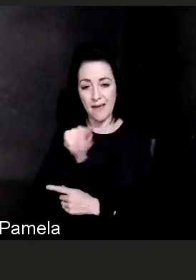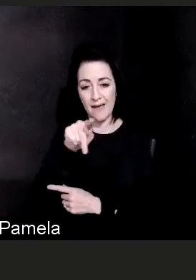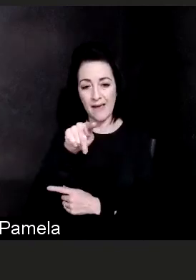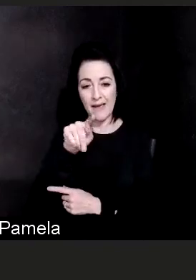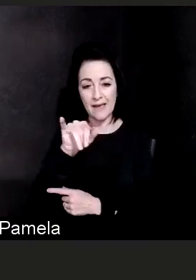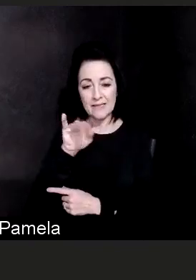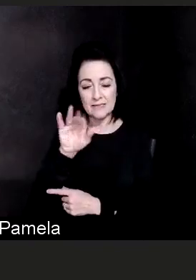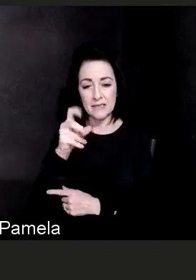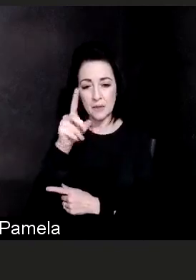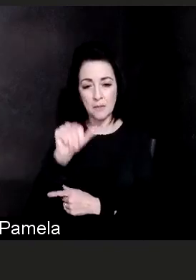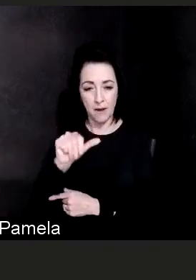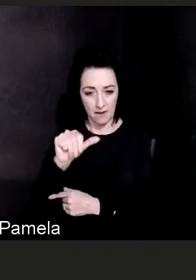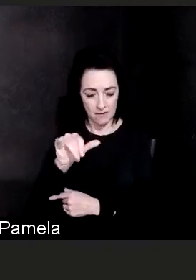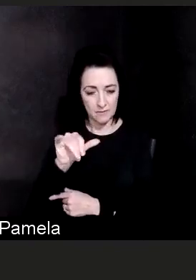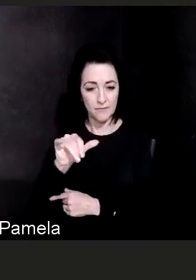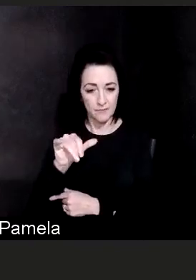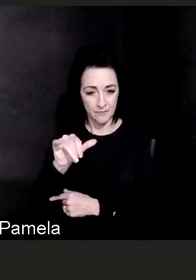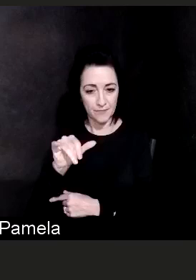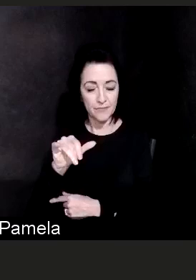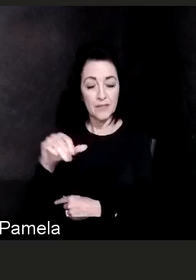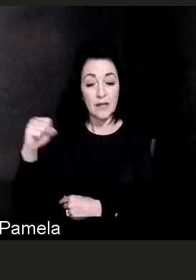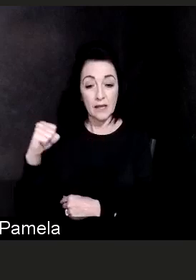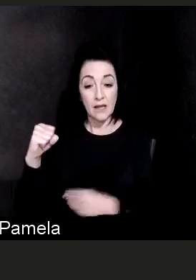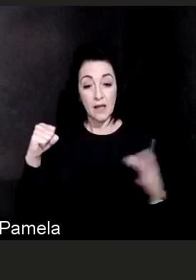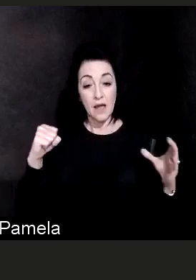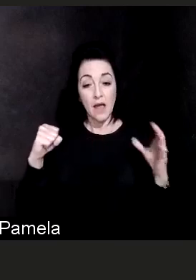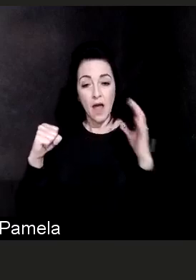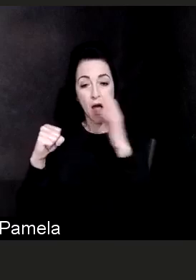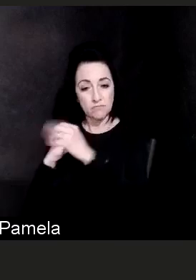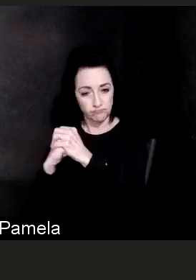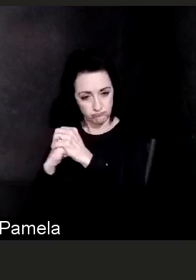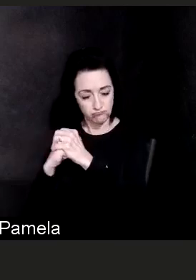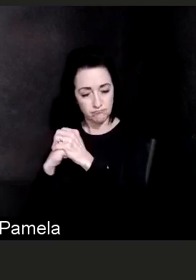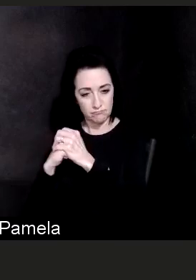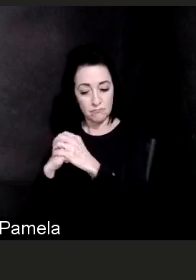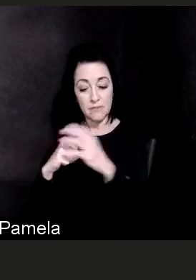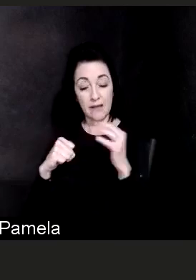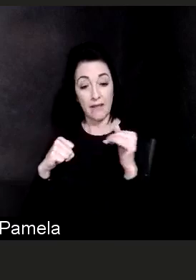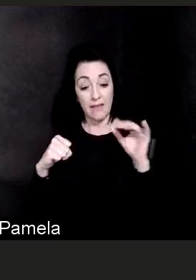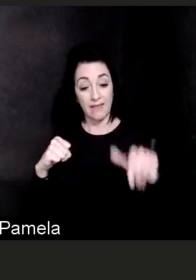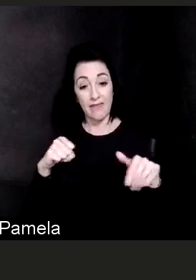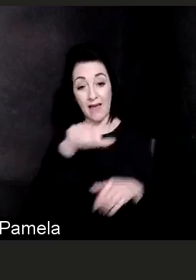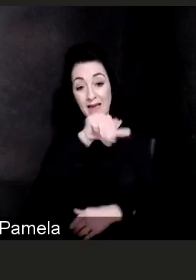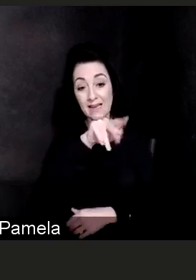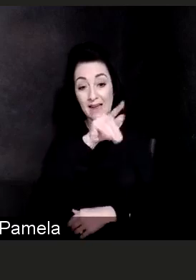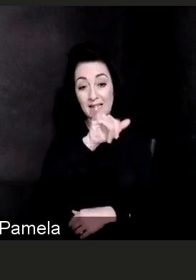and that antibody comes and basically couples around that antigen, that foreign substance,